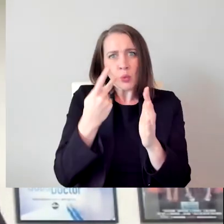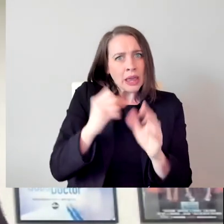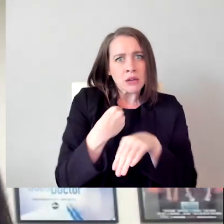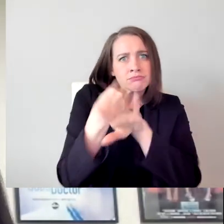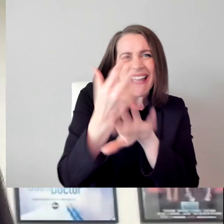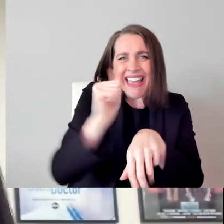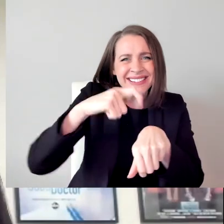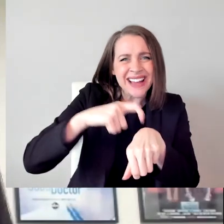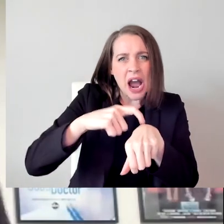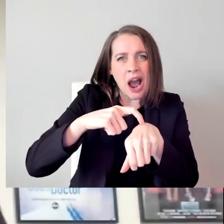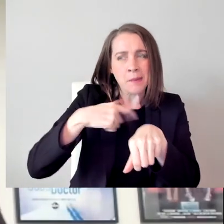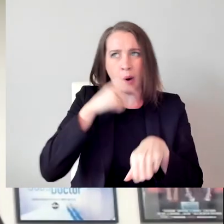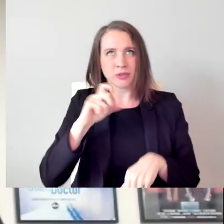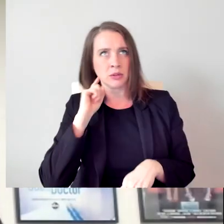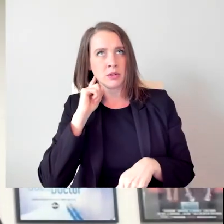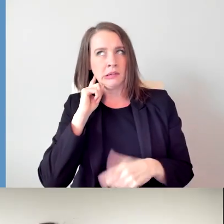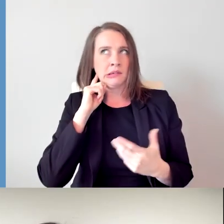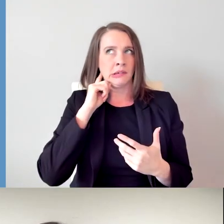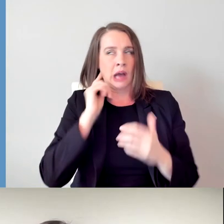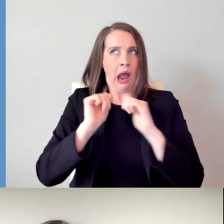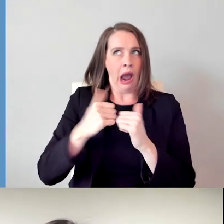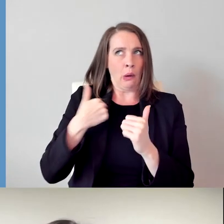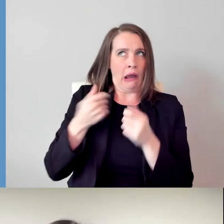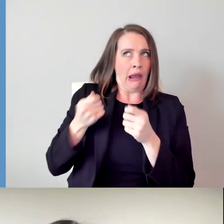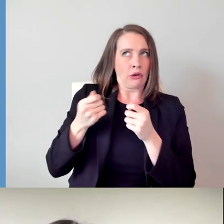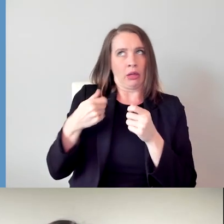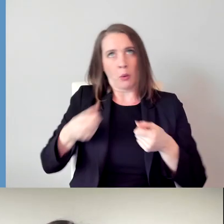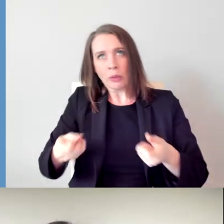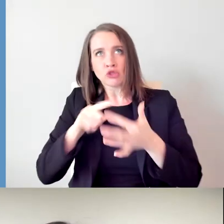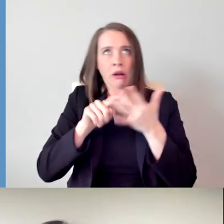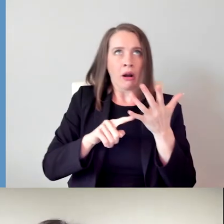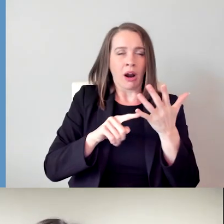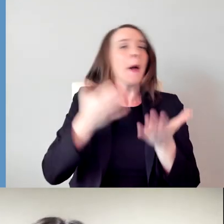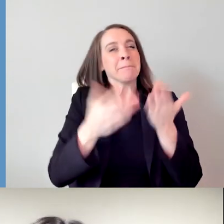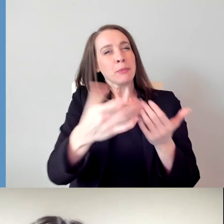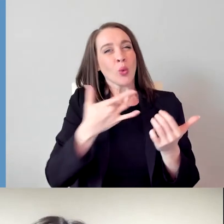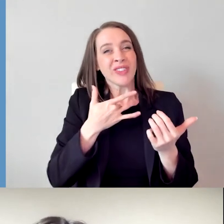how do I address the elephant in the room, right? The odds might be already against you before you even show your ideas.